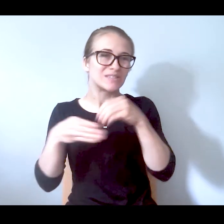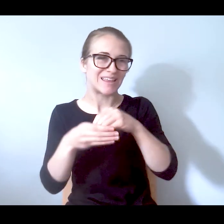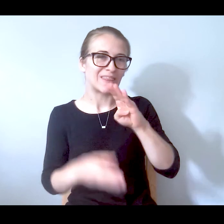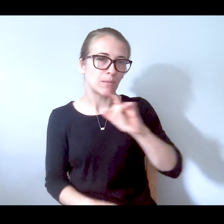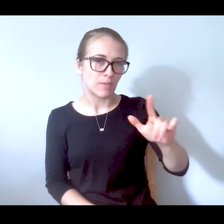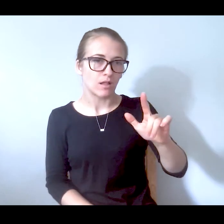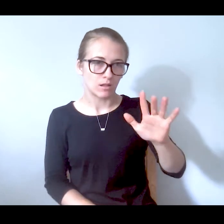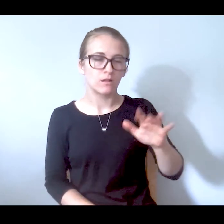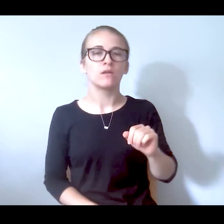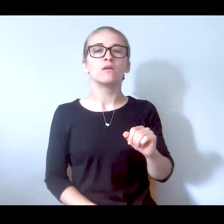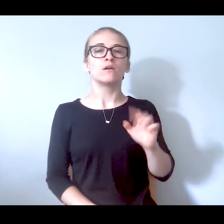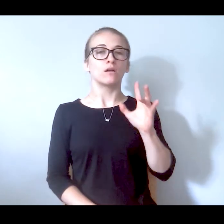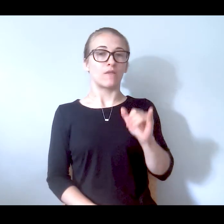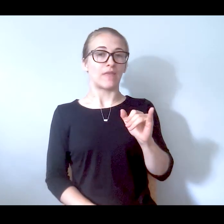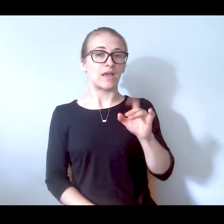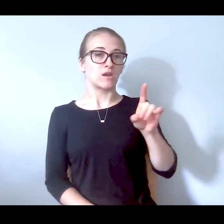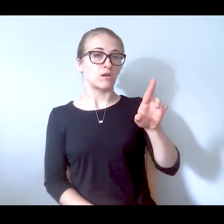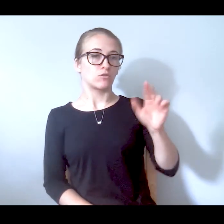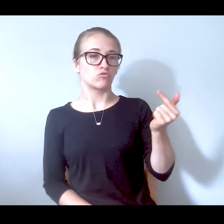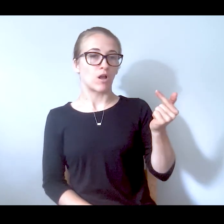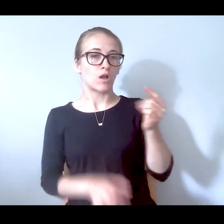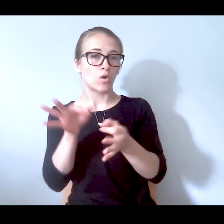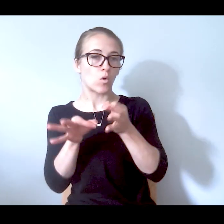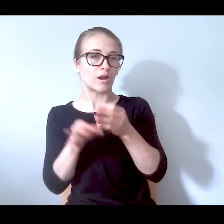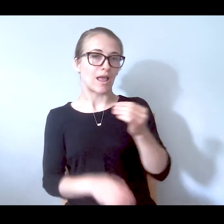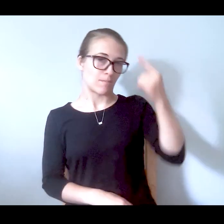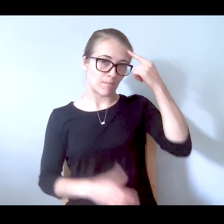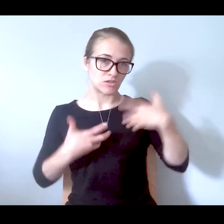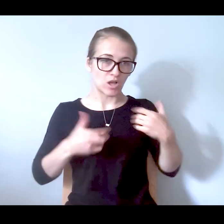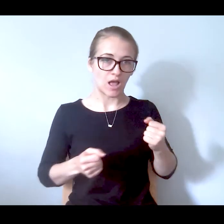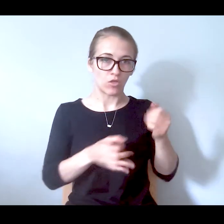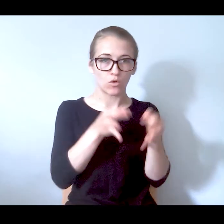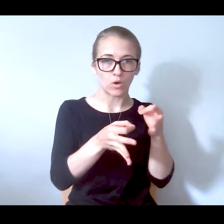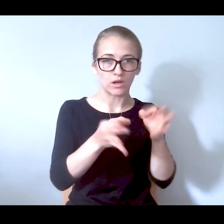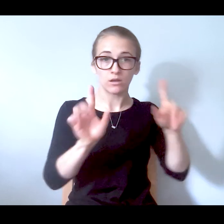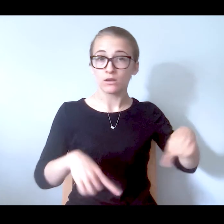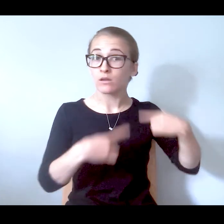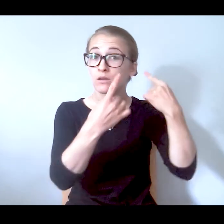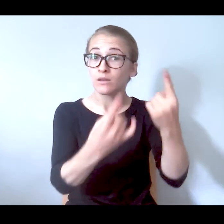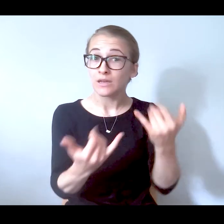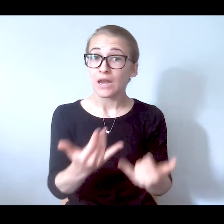that would be the treatment not jail act are drug courts, and mental health courts. And up until now,